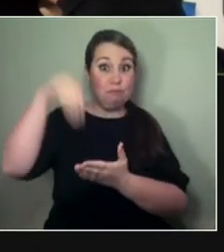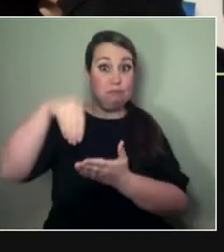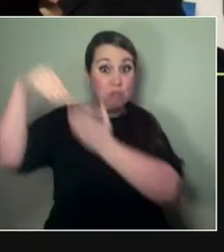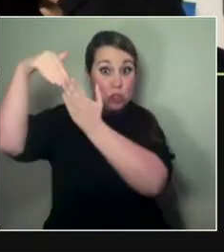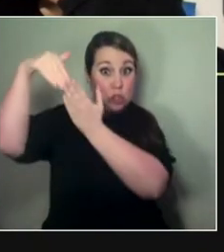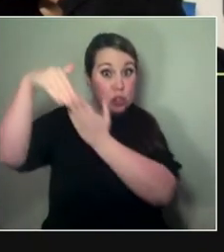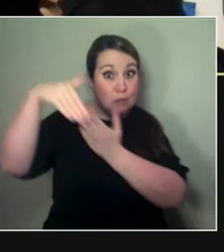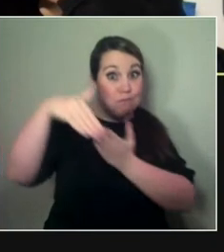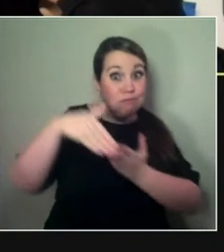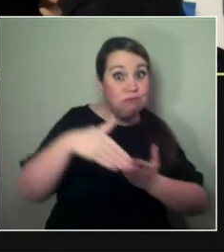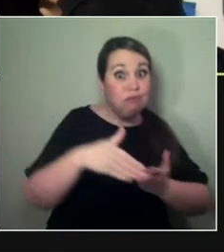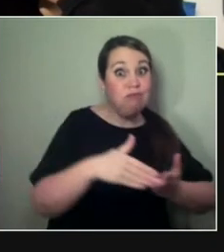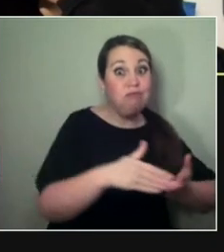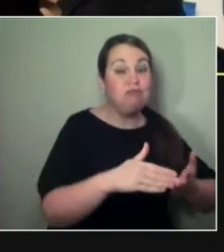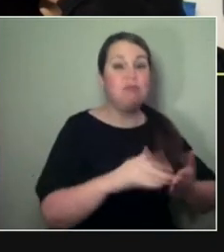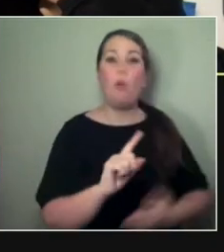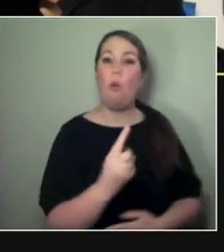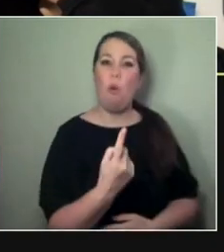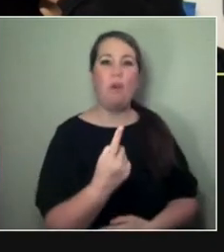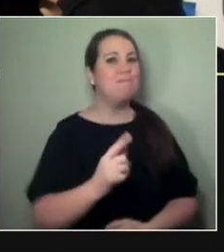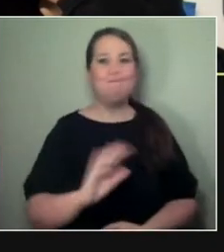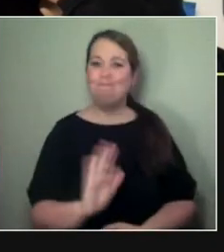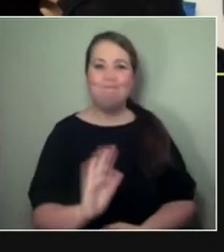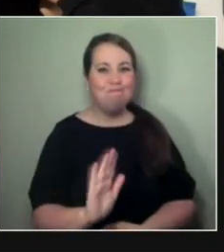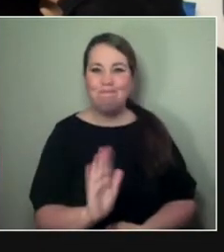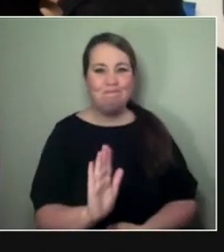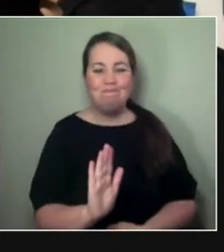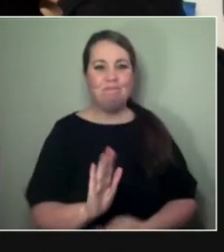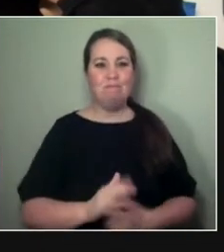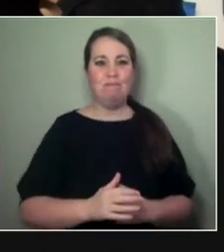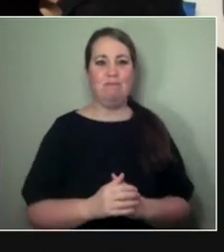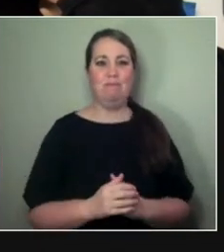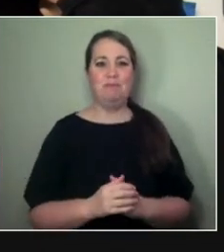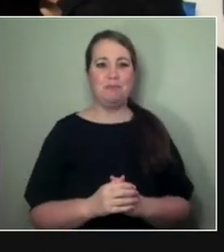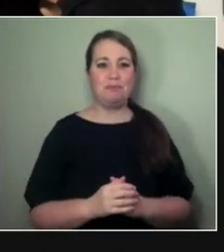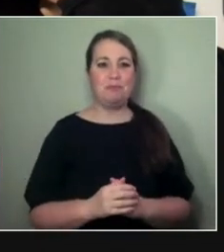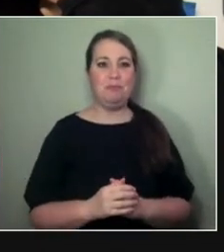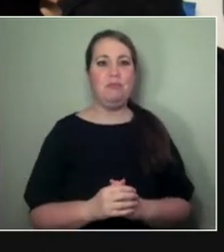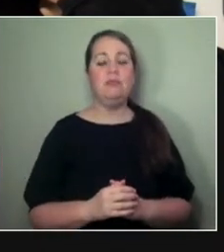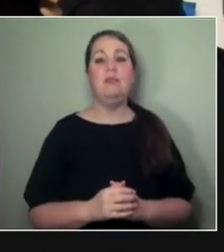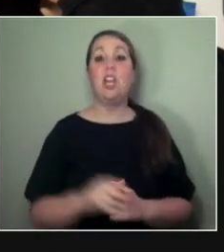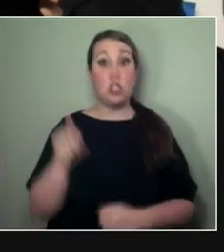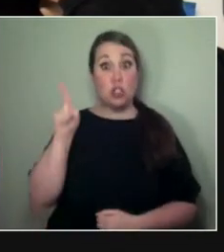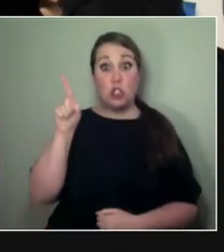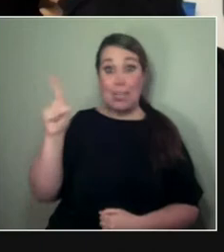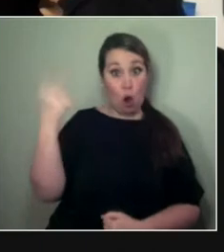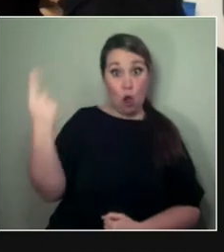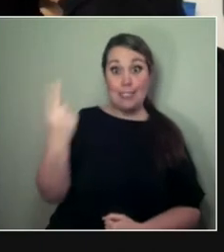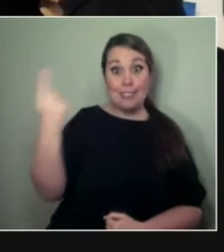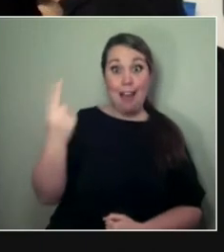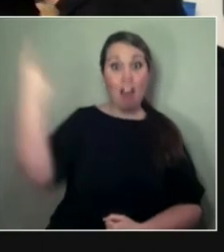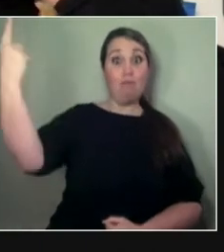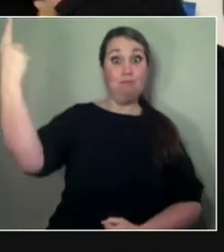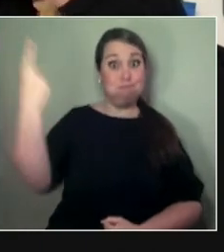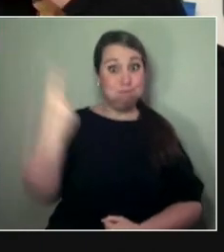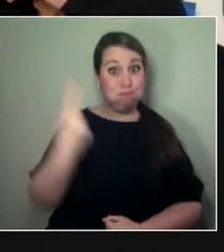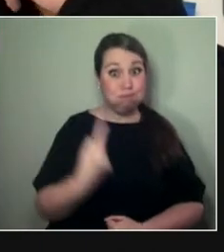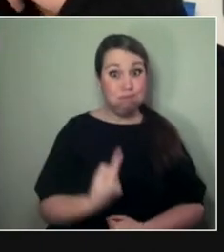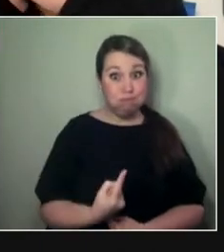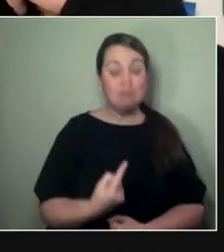to perform at the Auckland Festival. Or... ...nor, perhaps, is she even travelling.